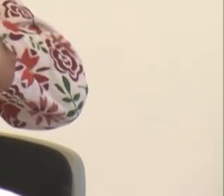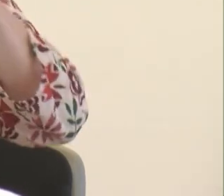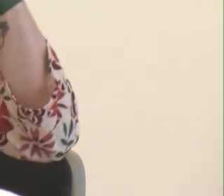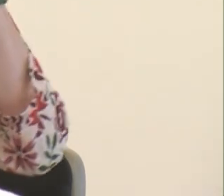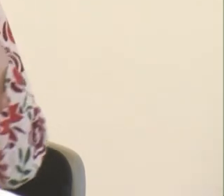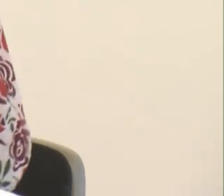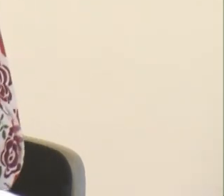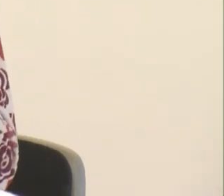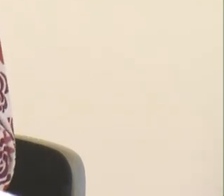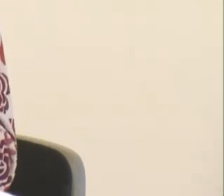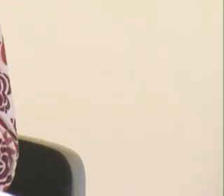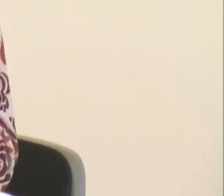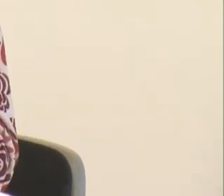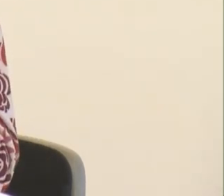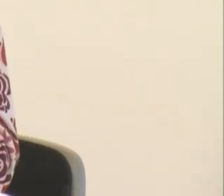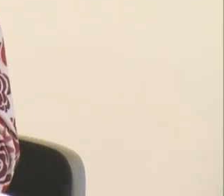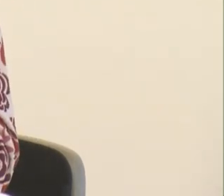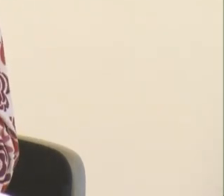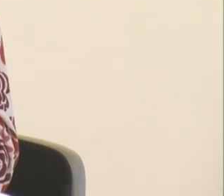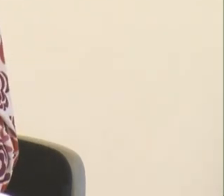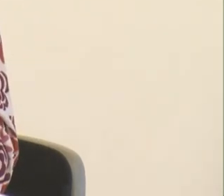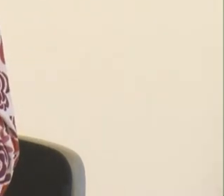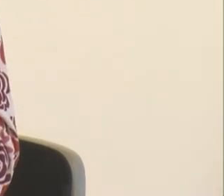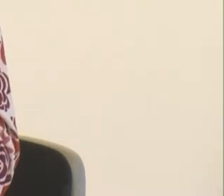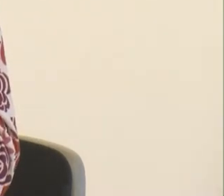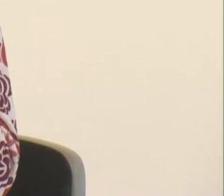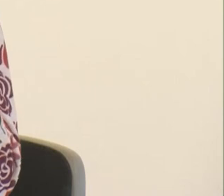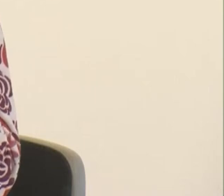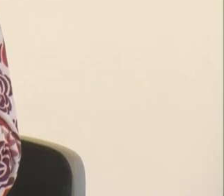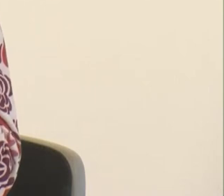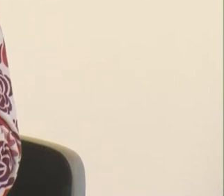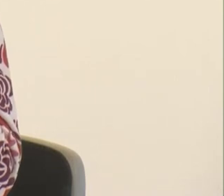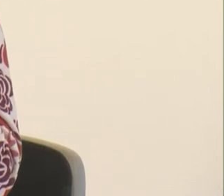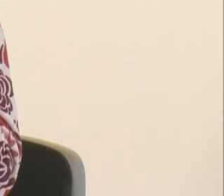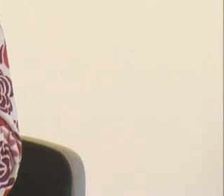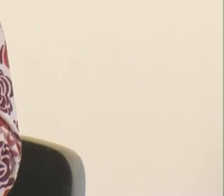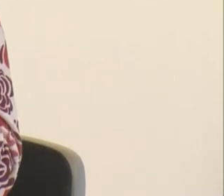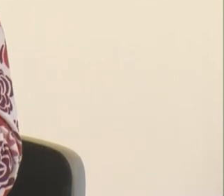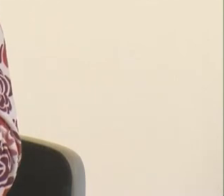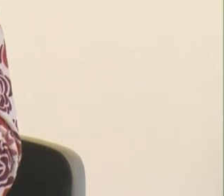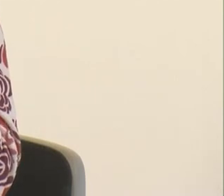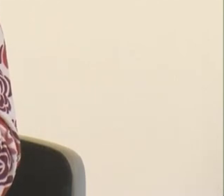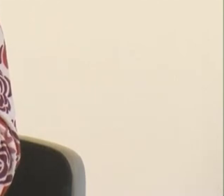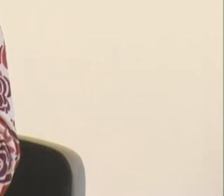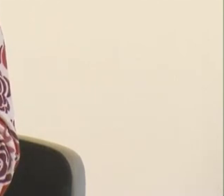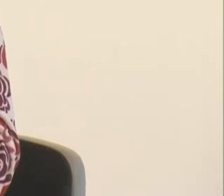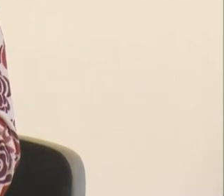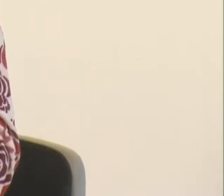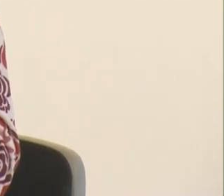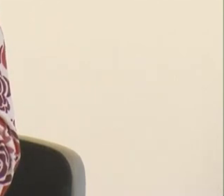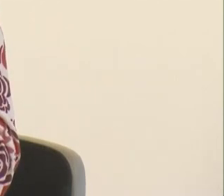different. I Ethiopia was helpful. Thank you. Thank you so much, Cynthia.